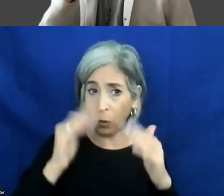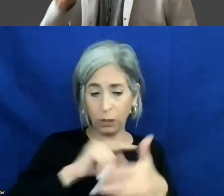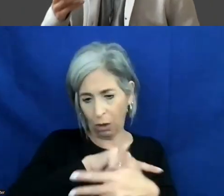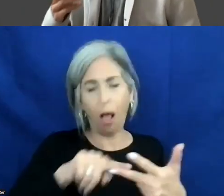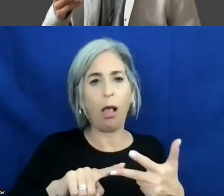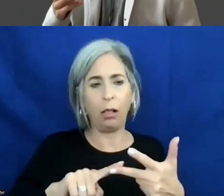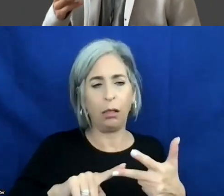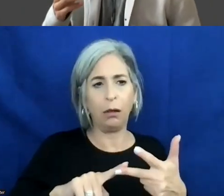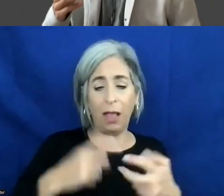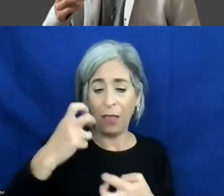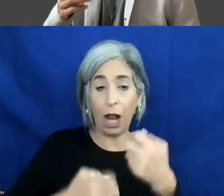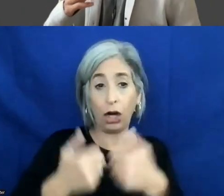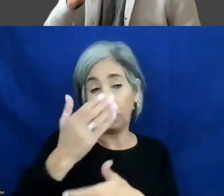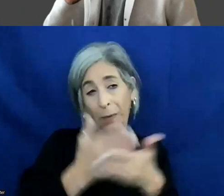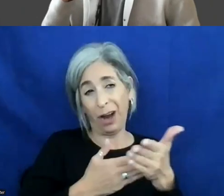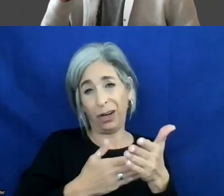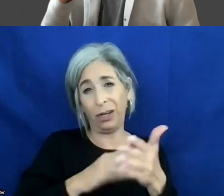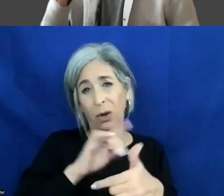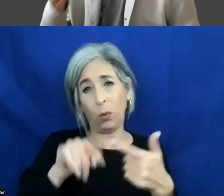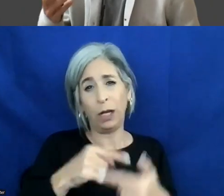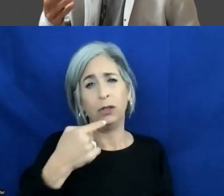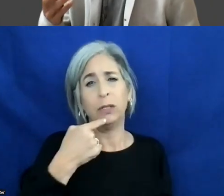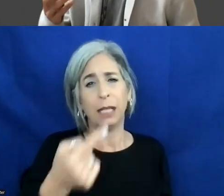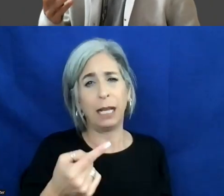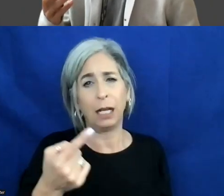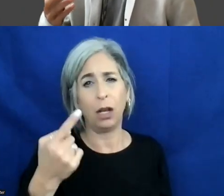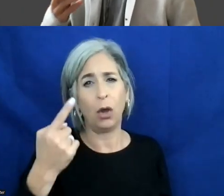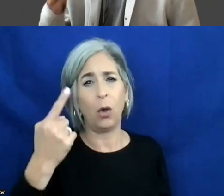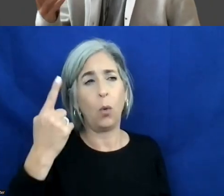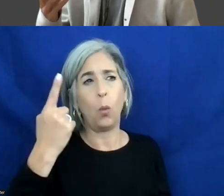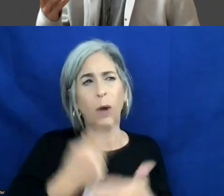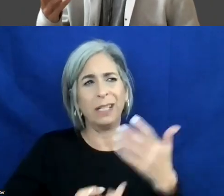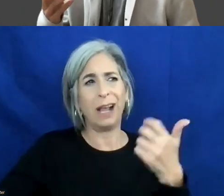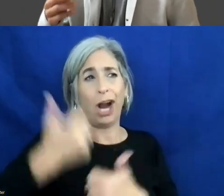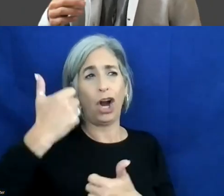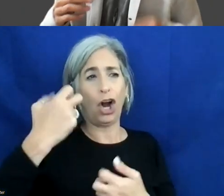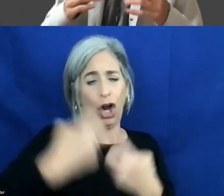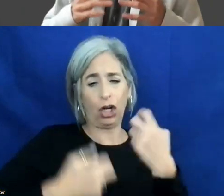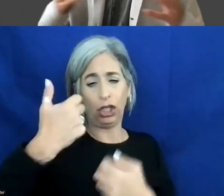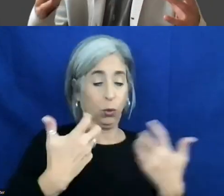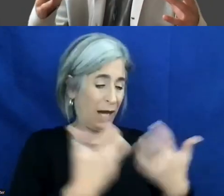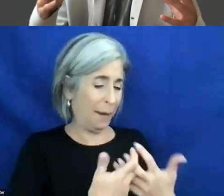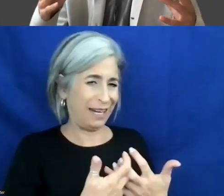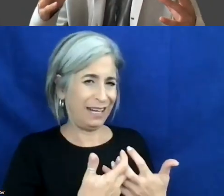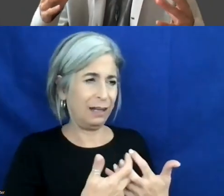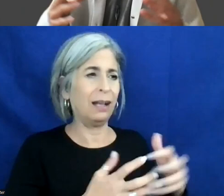The harder part, when you’re saying what's harder to accommodate. I would say understanding that